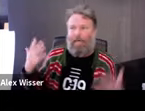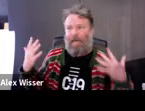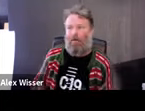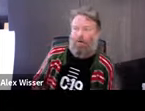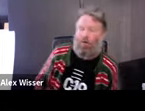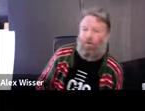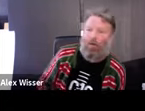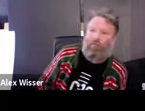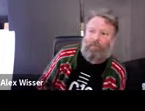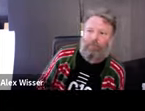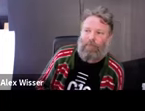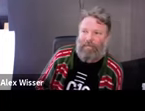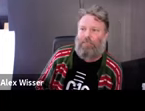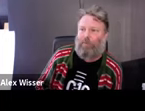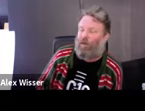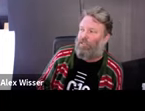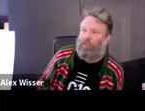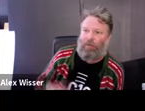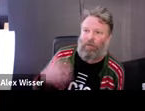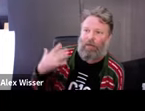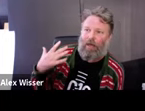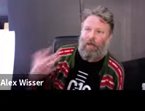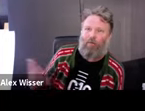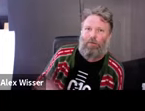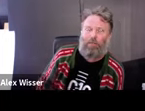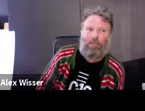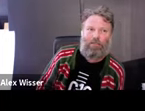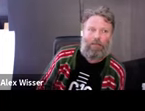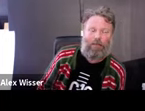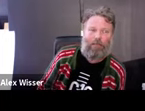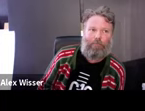poster for us, it was, "Welcome to Kandos", a tourism project and it